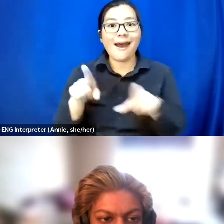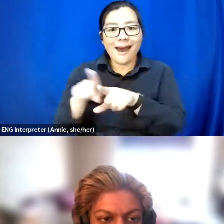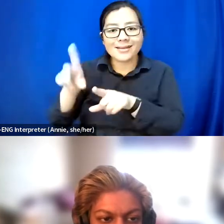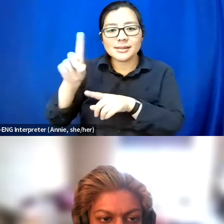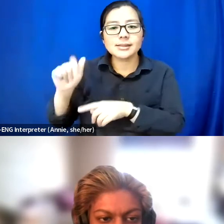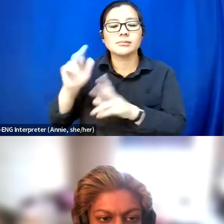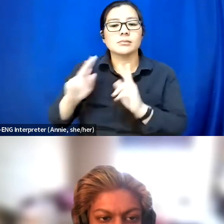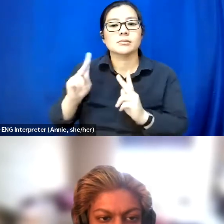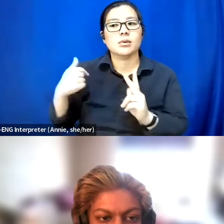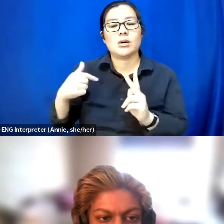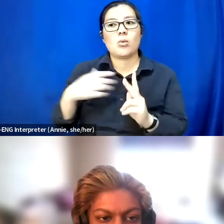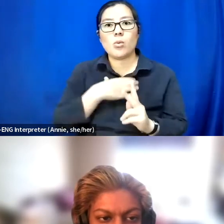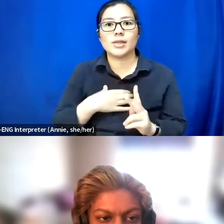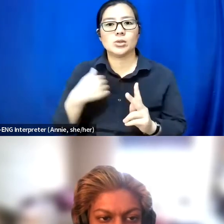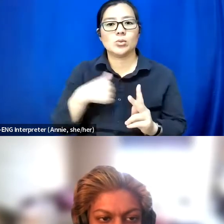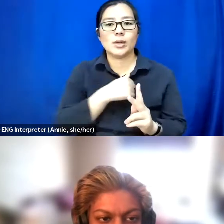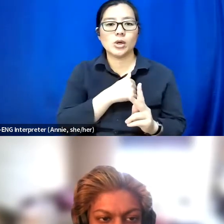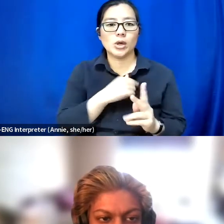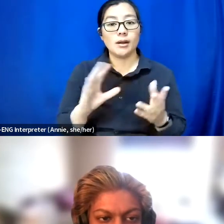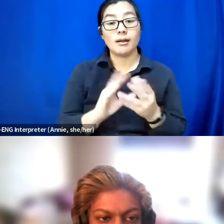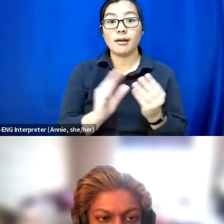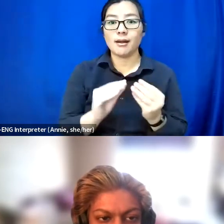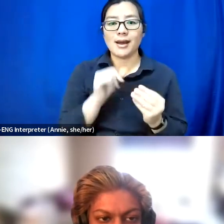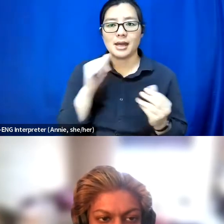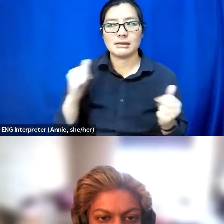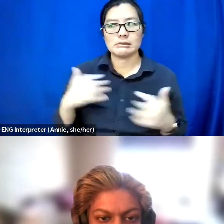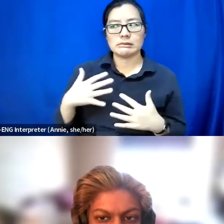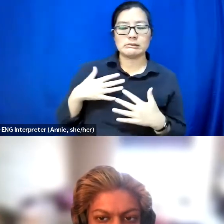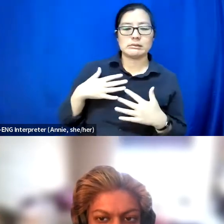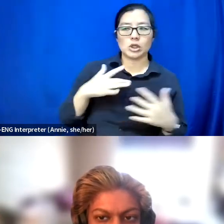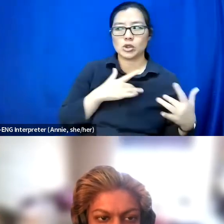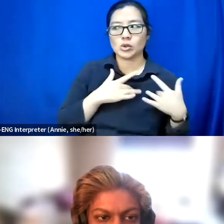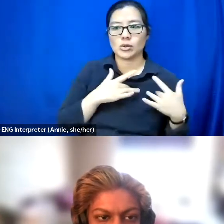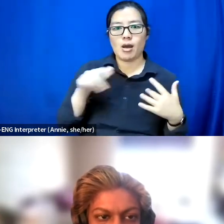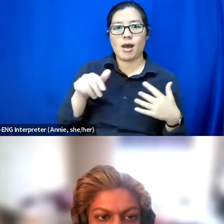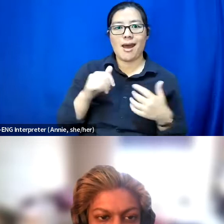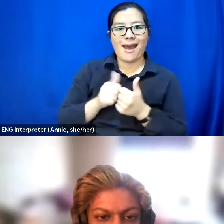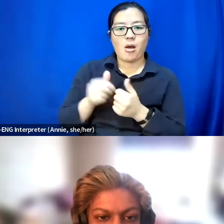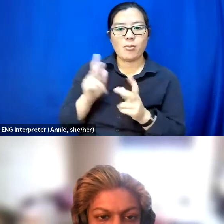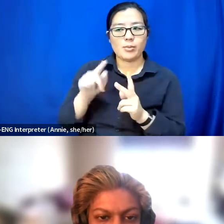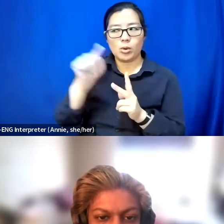and not feel scared of how people react when we talk about our experiences because we sort